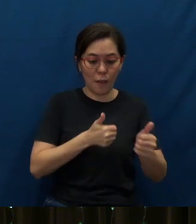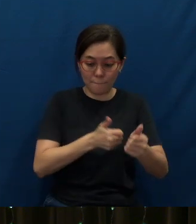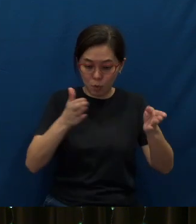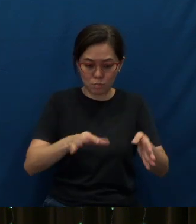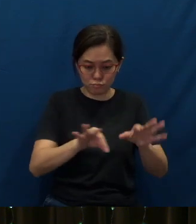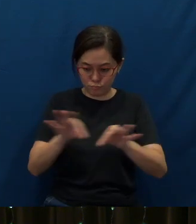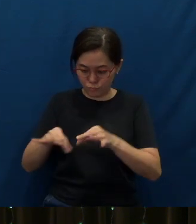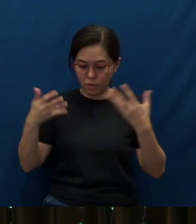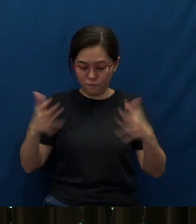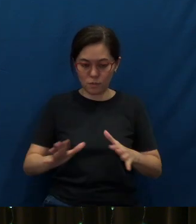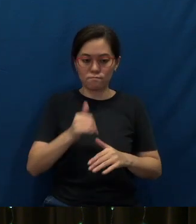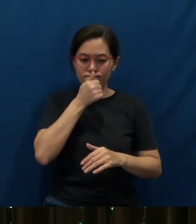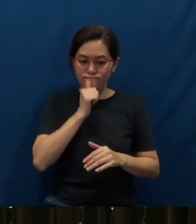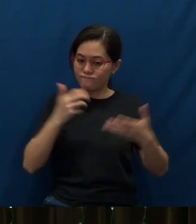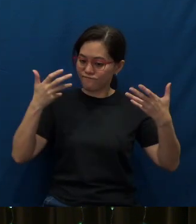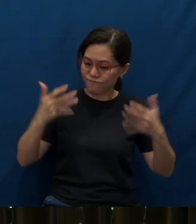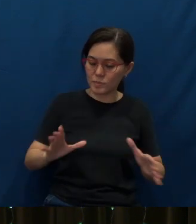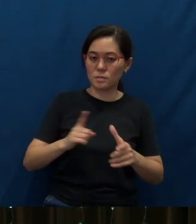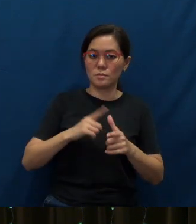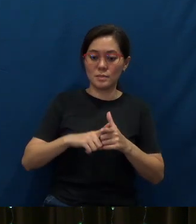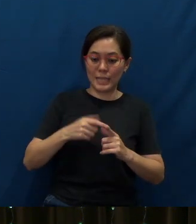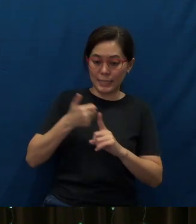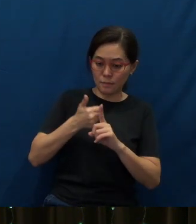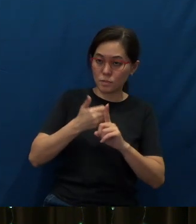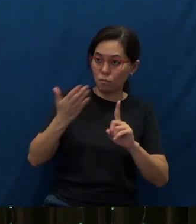After His suffering, He presented Himself to them